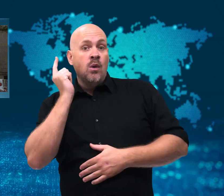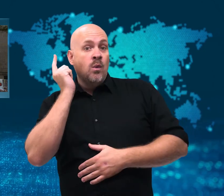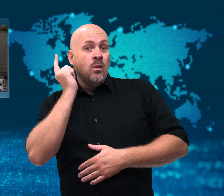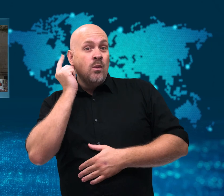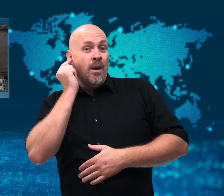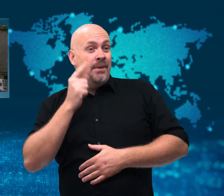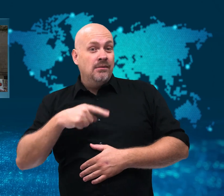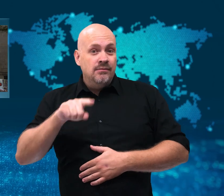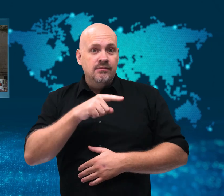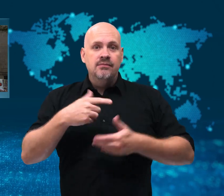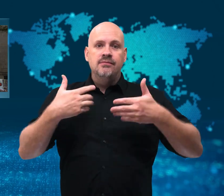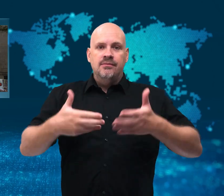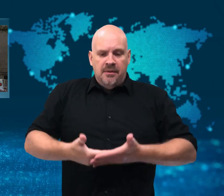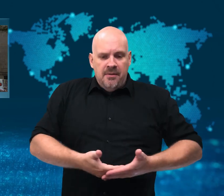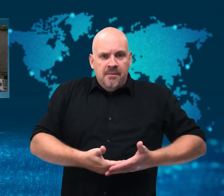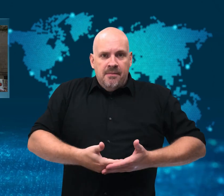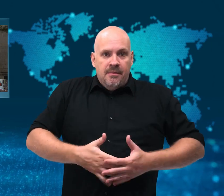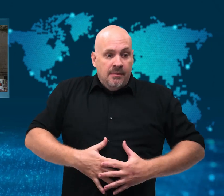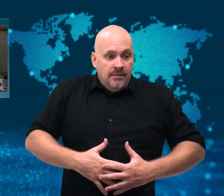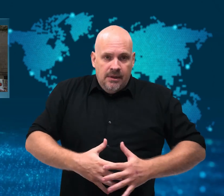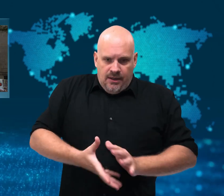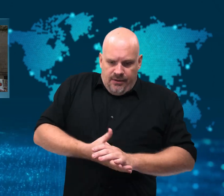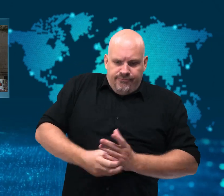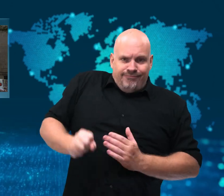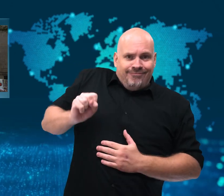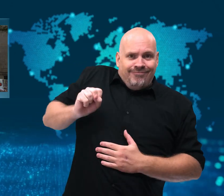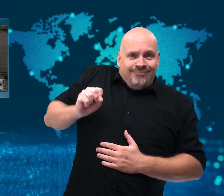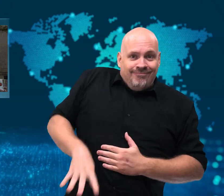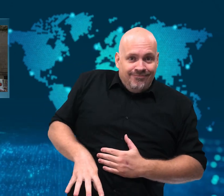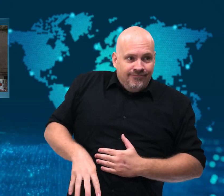abortion is unconstitutional.